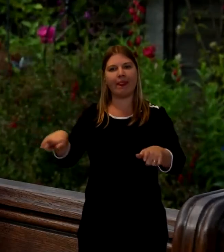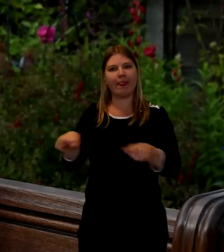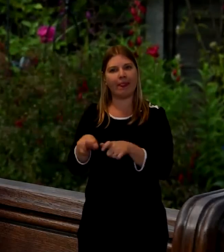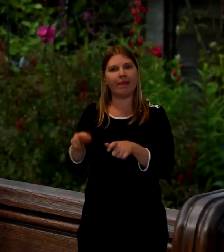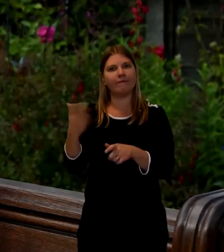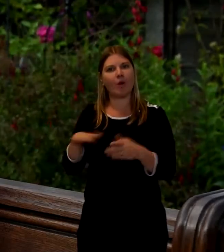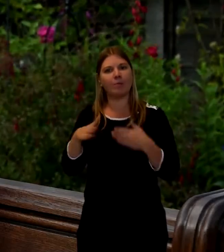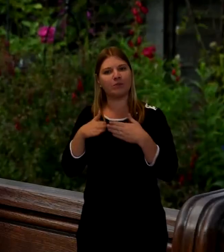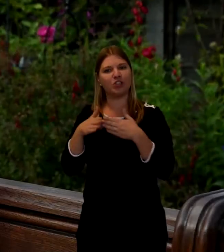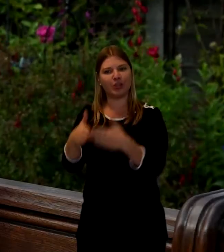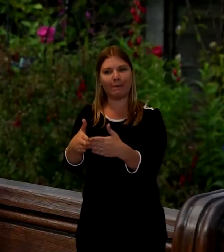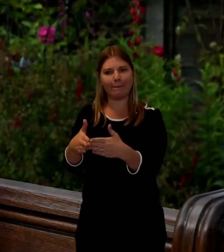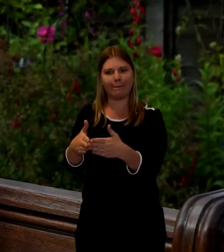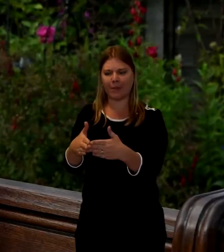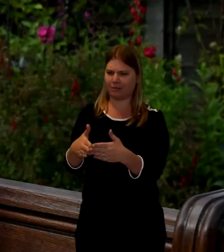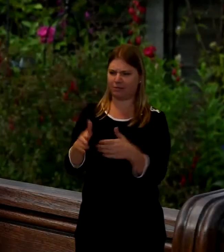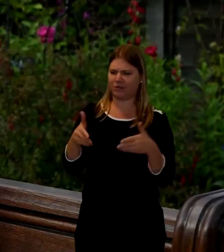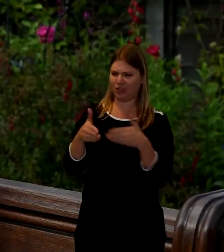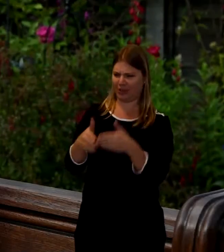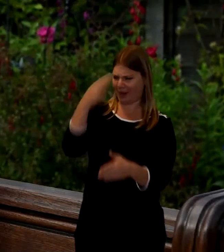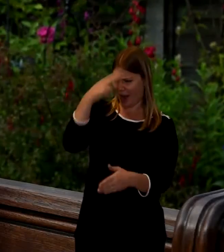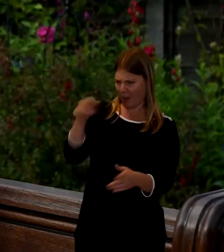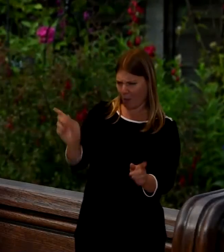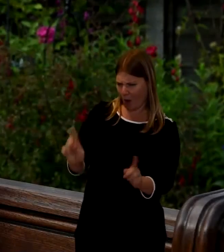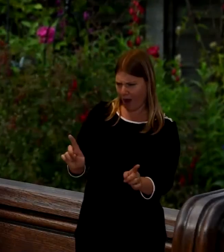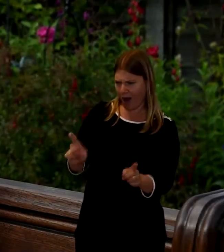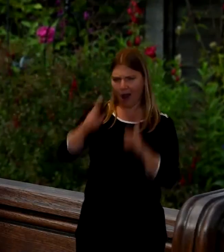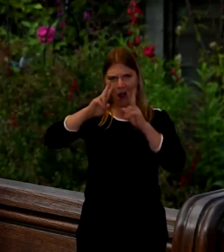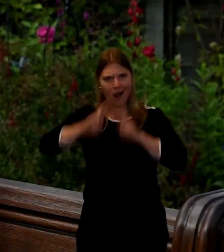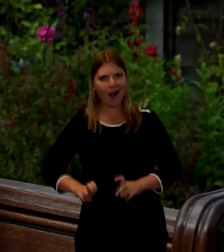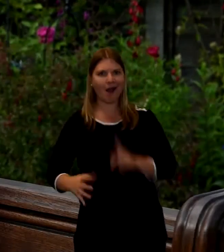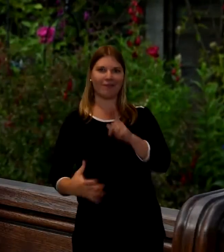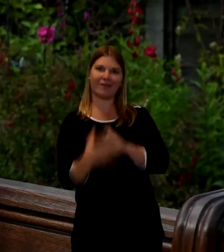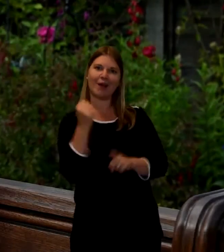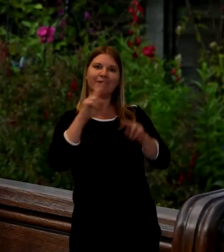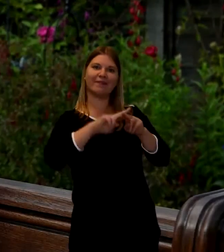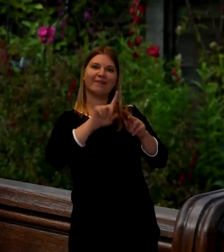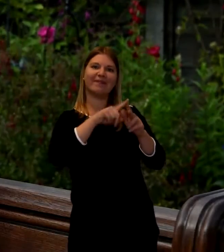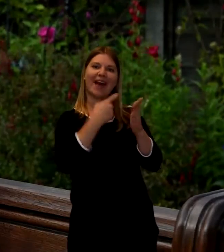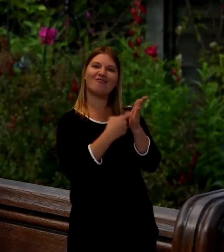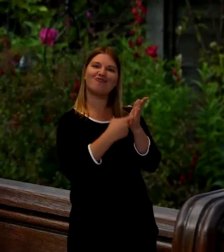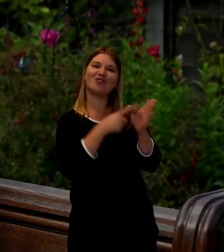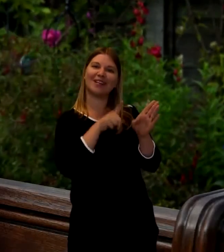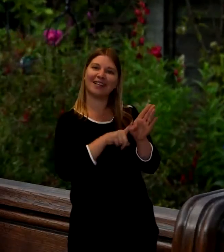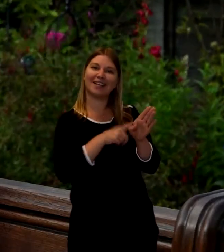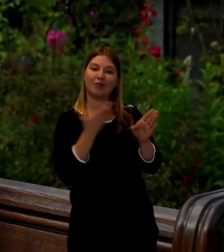and it turned out that the pental venture was a ferry to the orkneys and it actually arrived while we were there